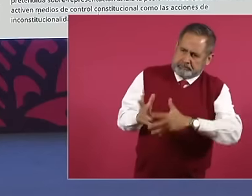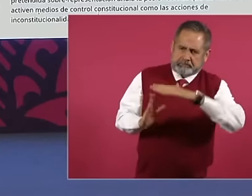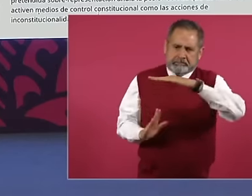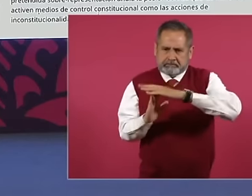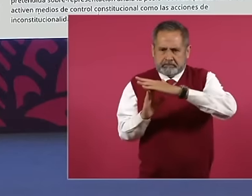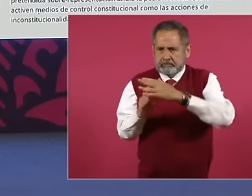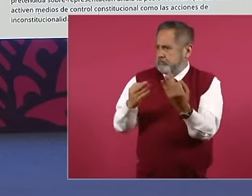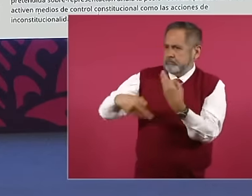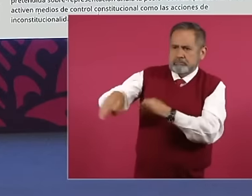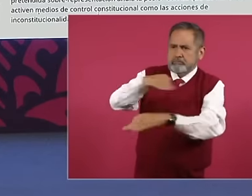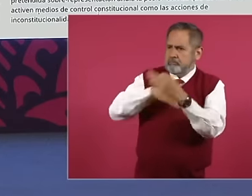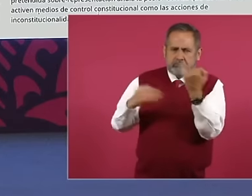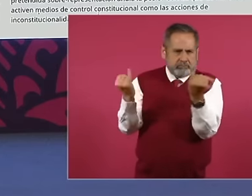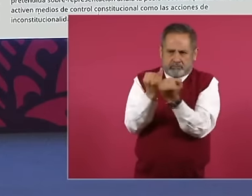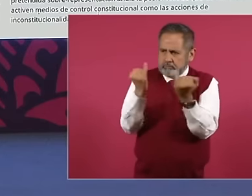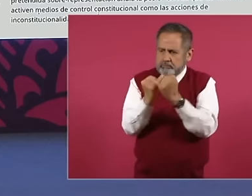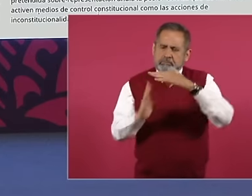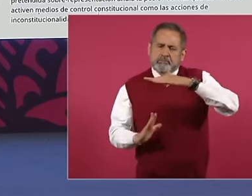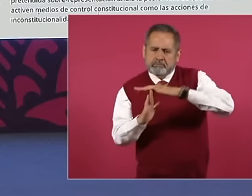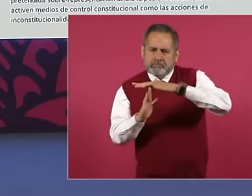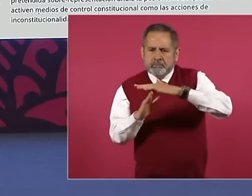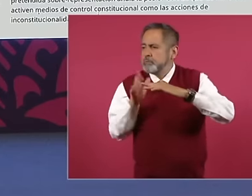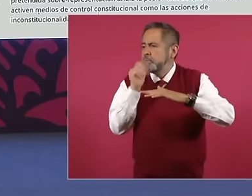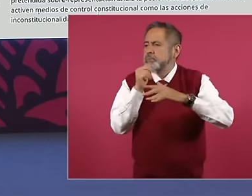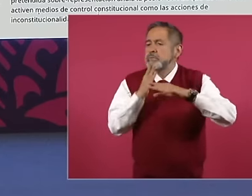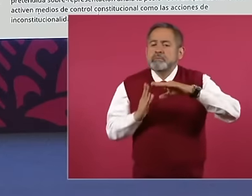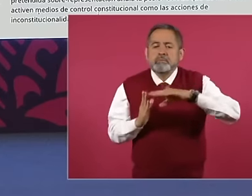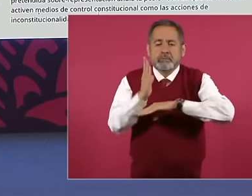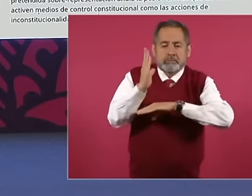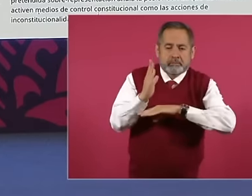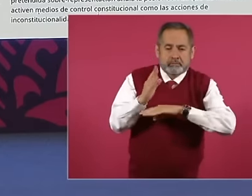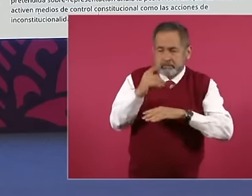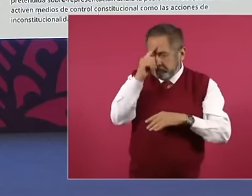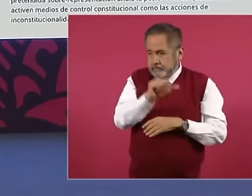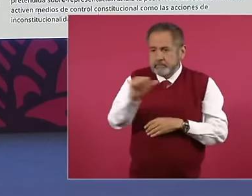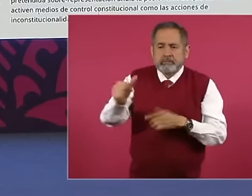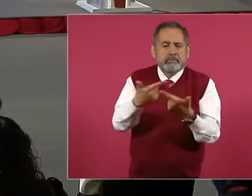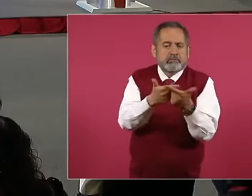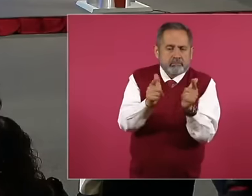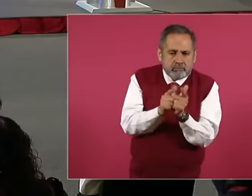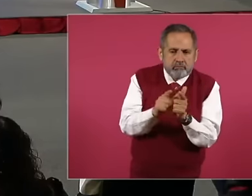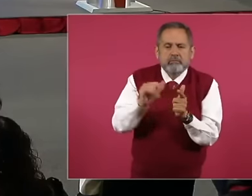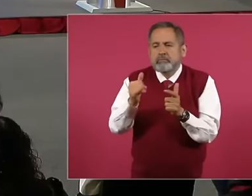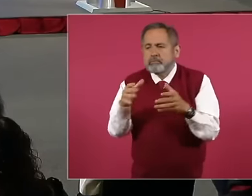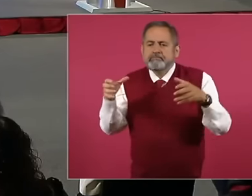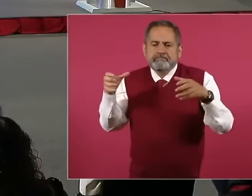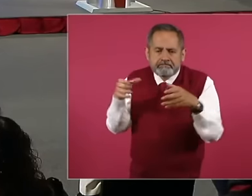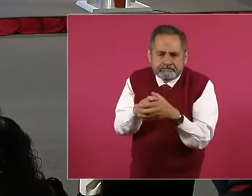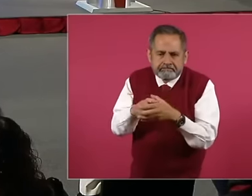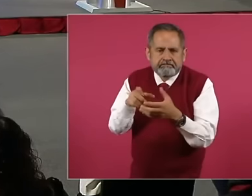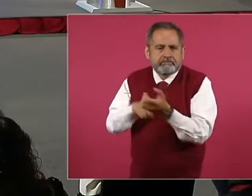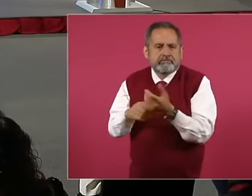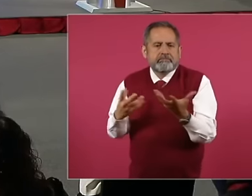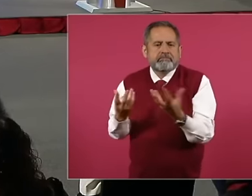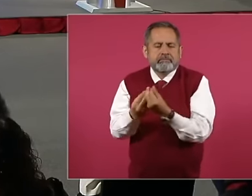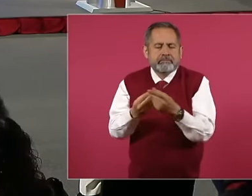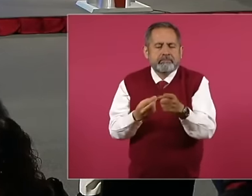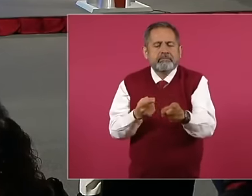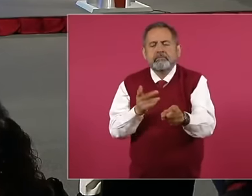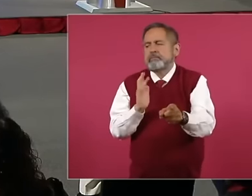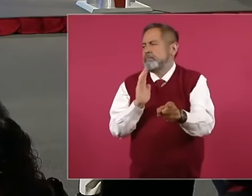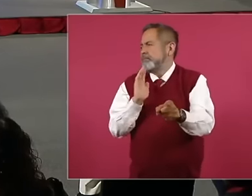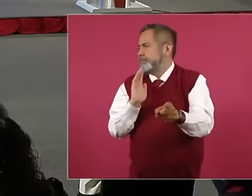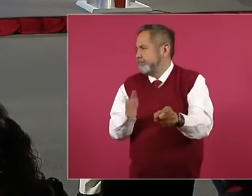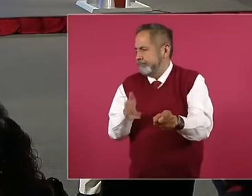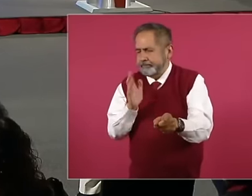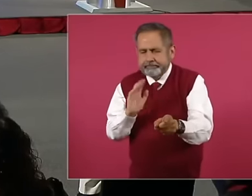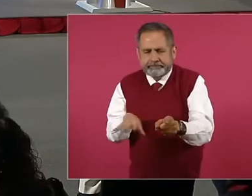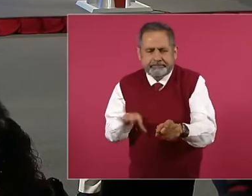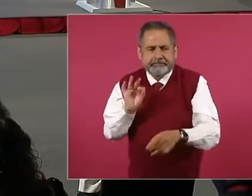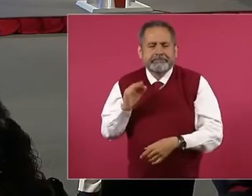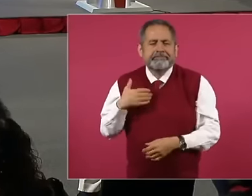political forces, that is, it is applicable to parties and coalitions. I already understood. It is that the constitution